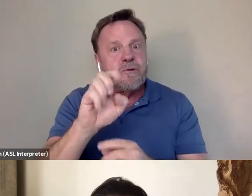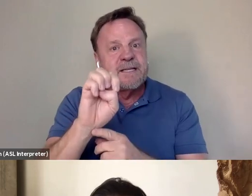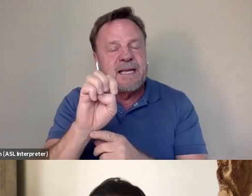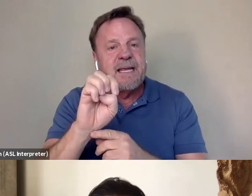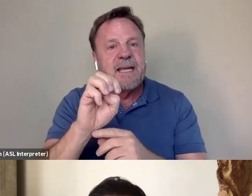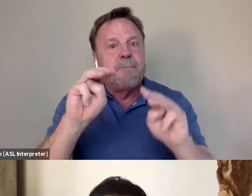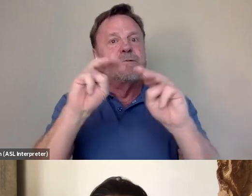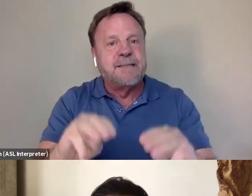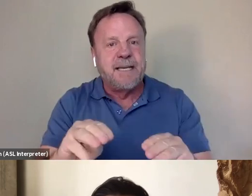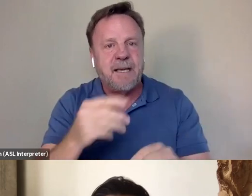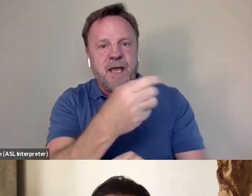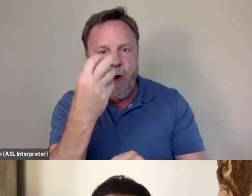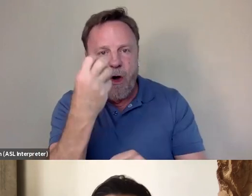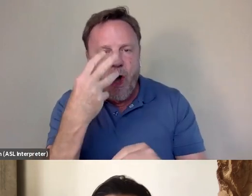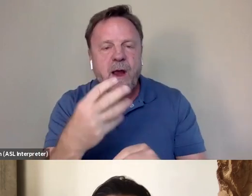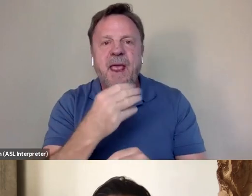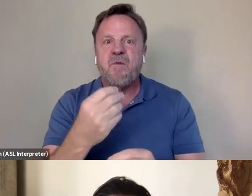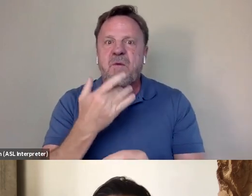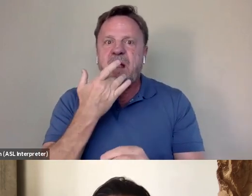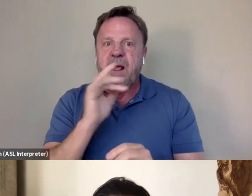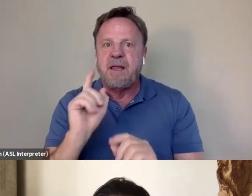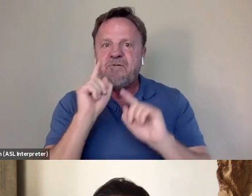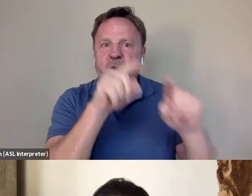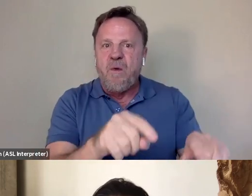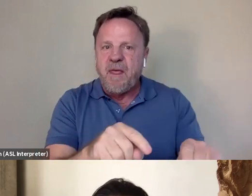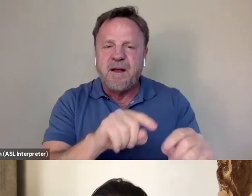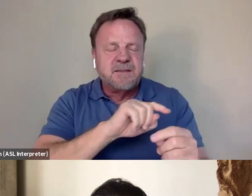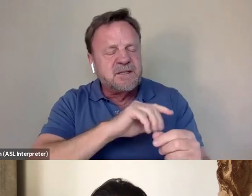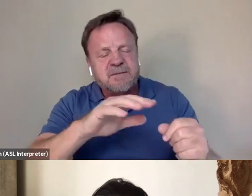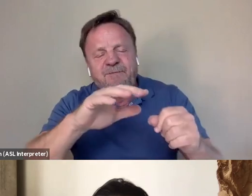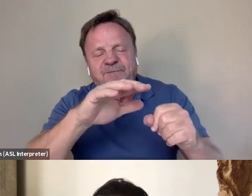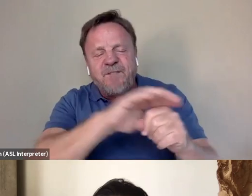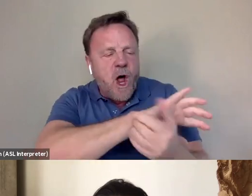And so we were lucky enough to go there and, you know, it's such a treasure trove and that was really incredible.